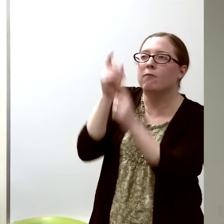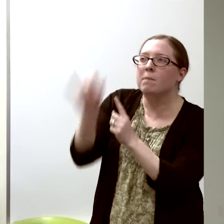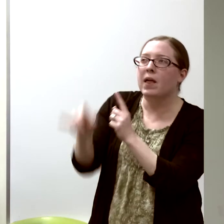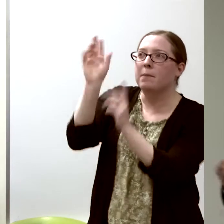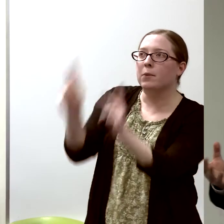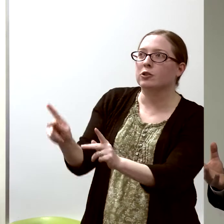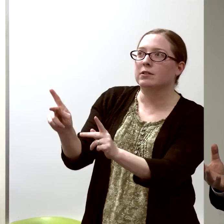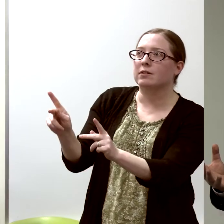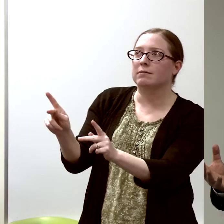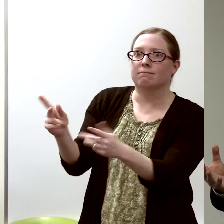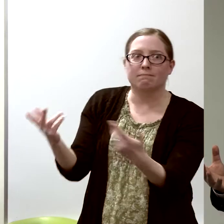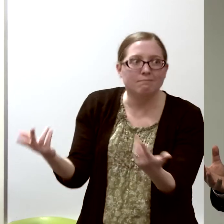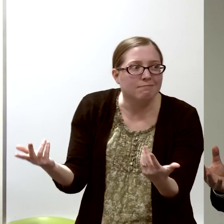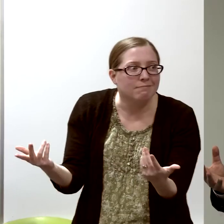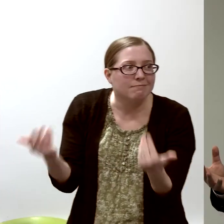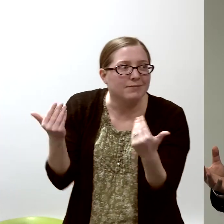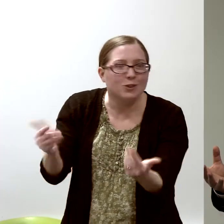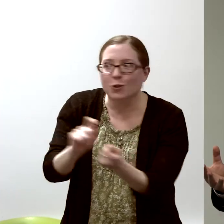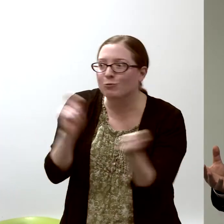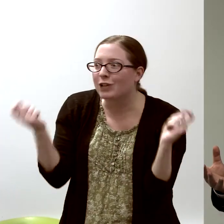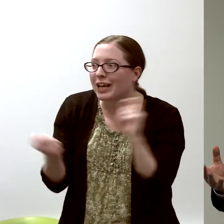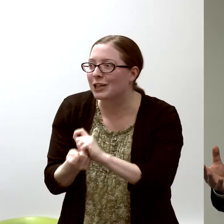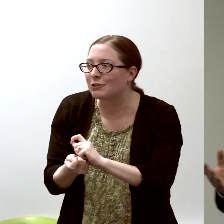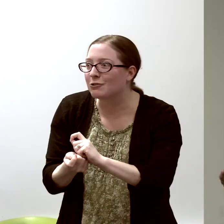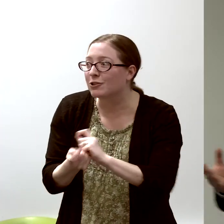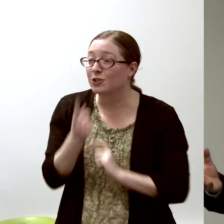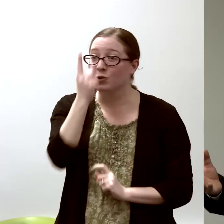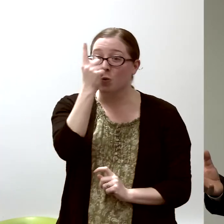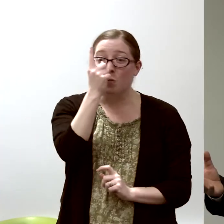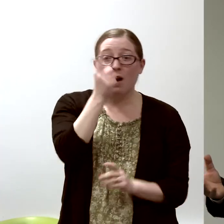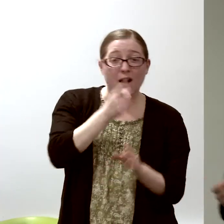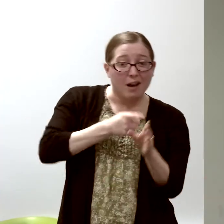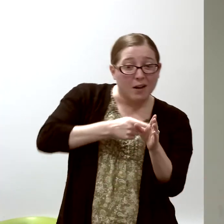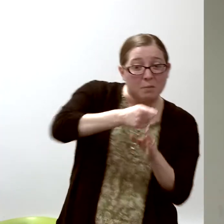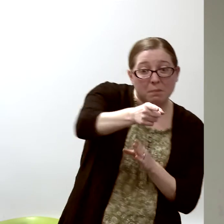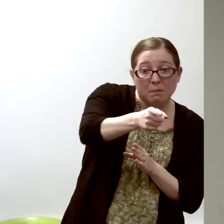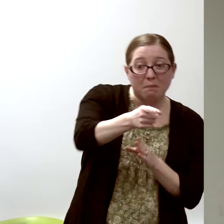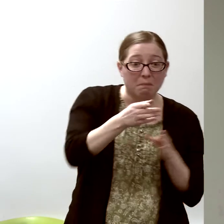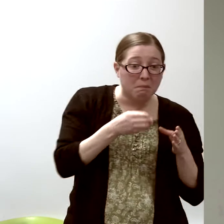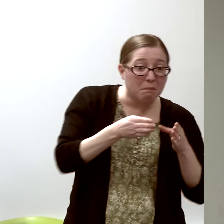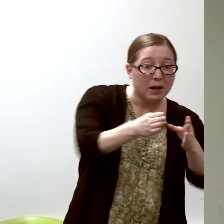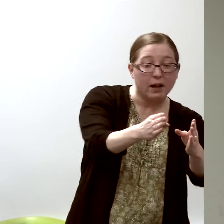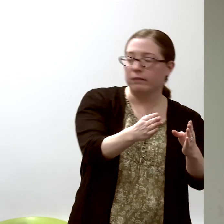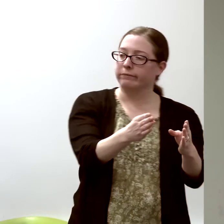So change. There is no one true path.